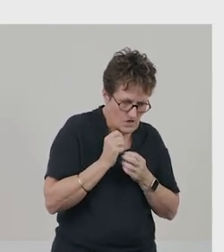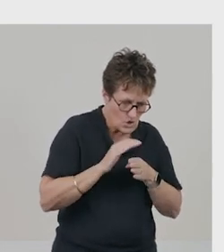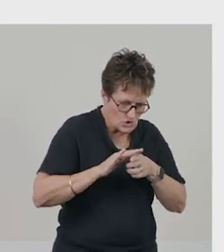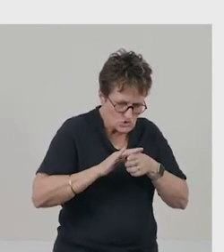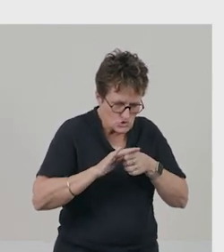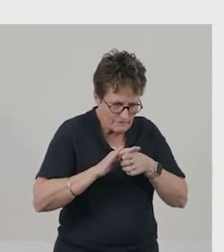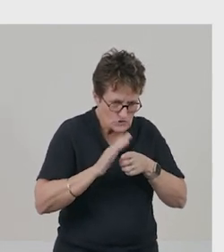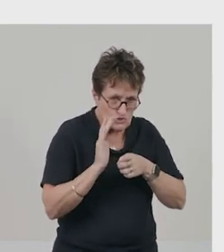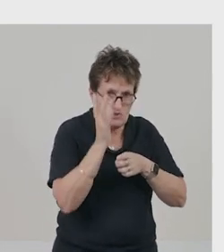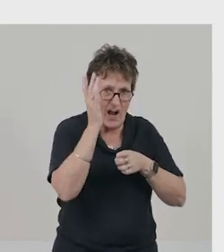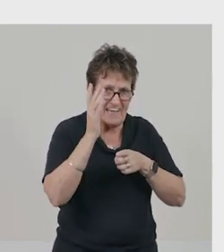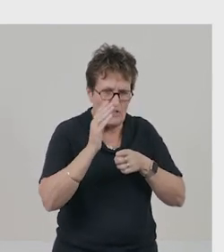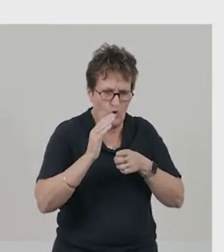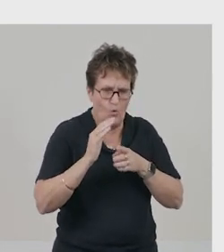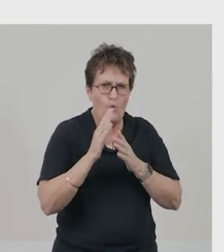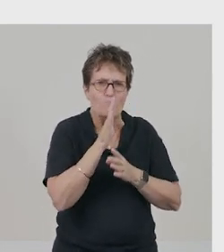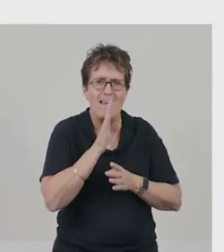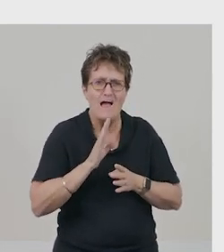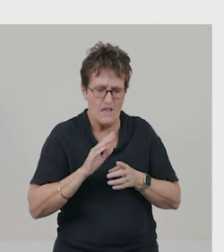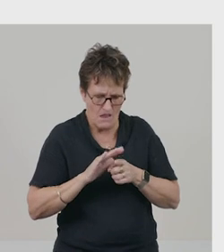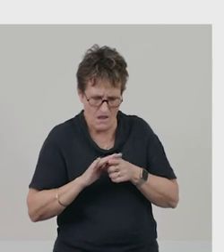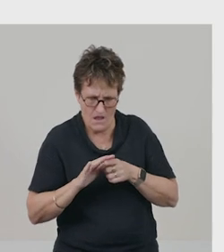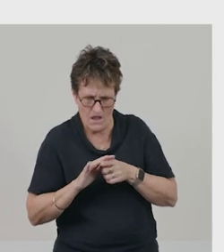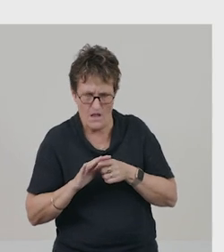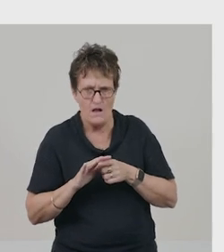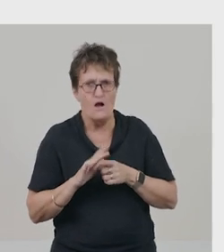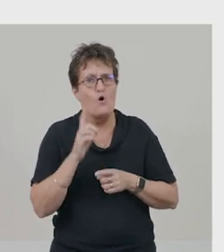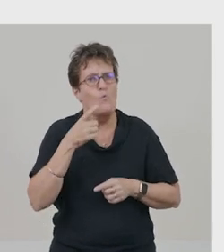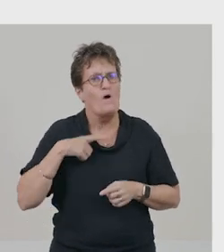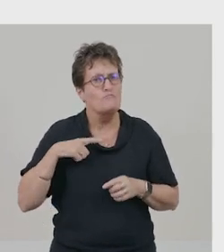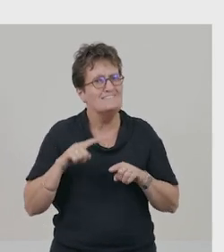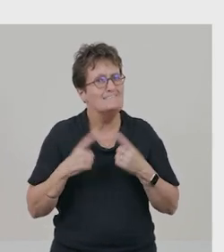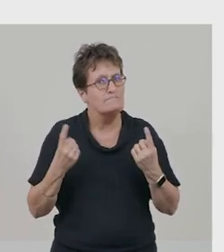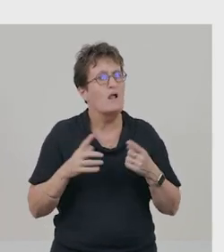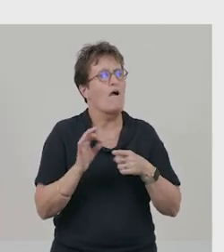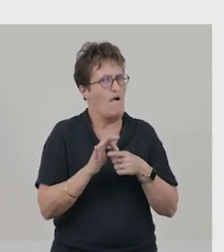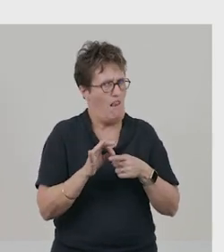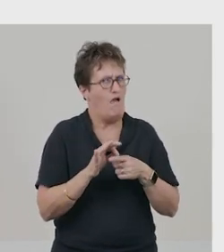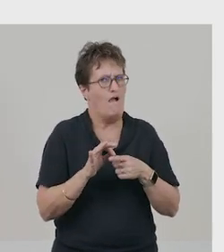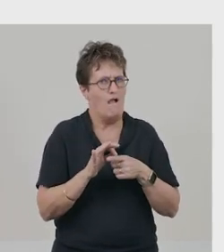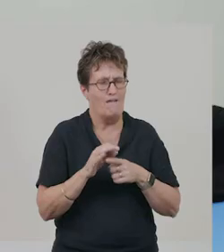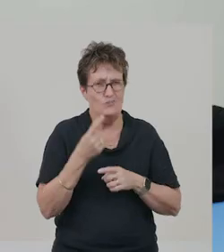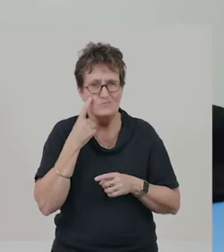The surface, is it shiny or matt? One reason for the difference is colour.